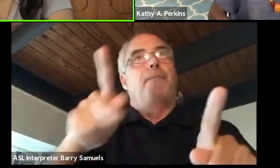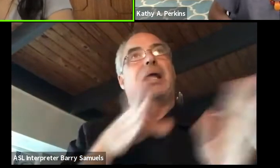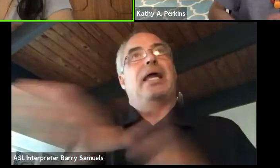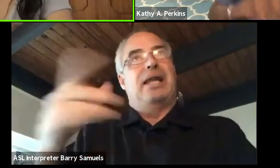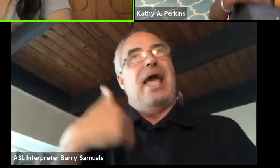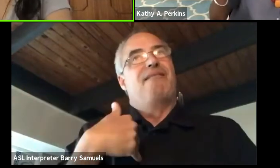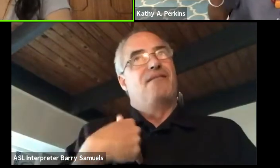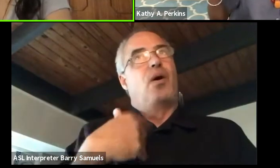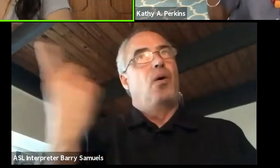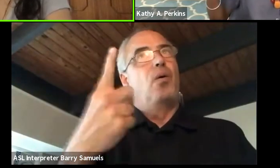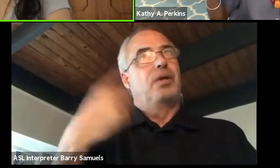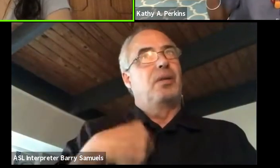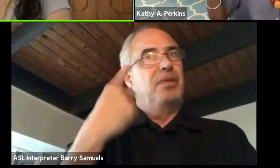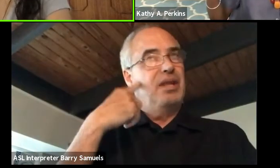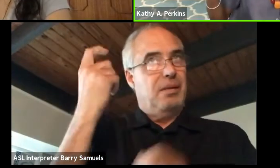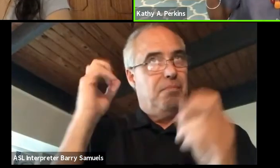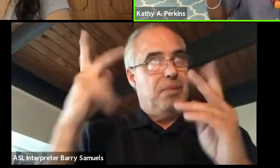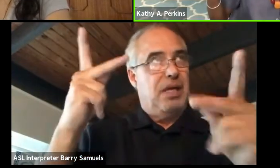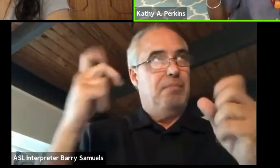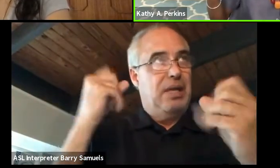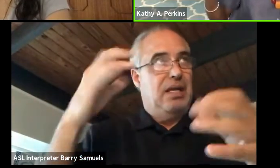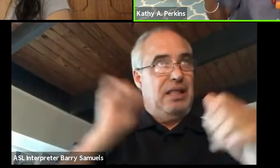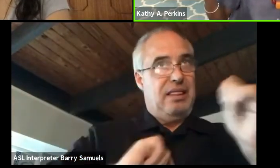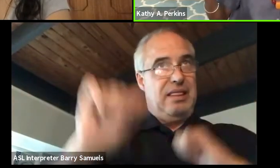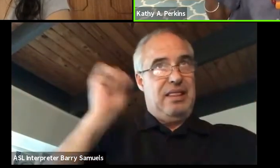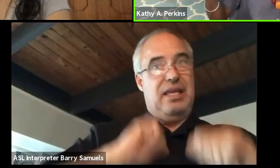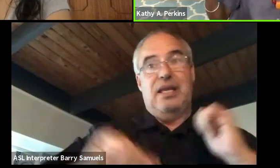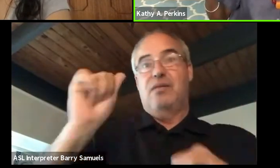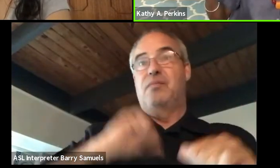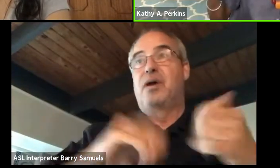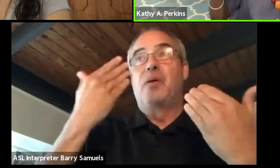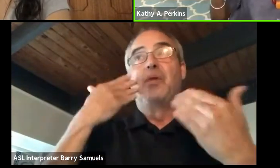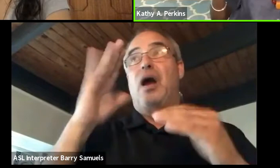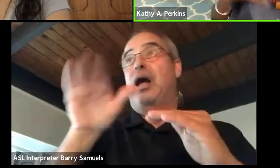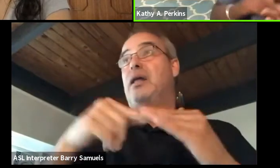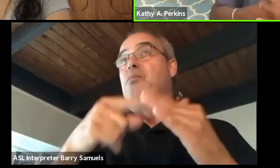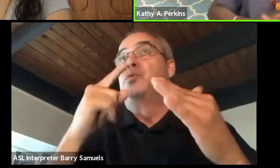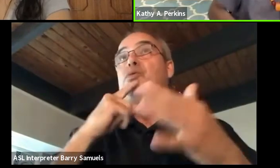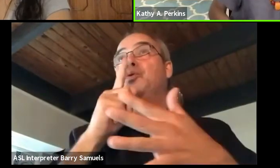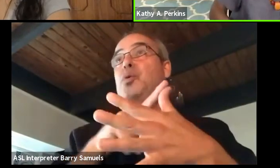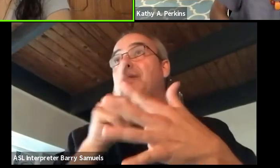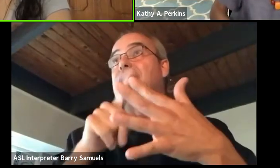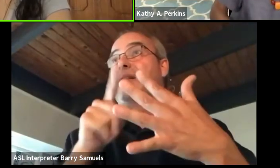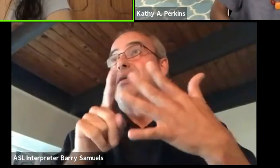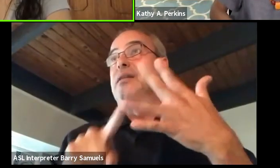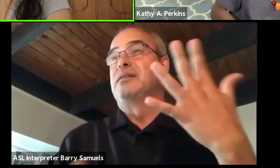Because I think about a lot of theater artists, like I only know how to do this, and I only wanna to do that, make sure you-